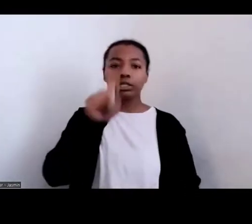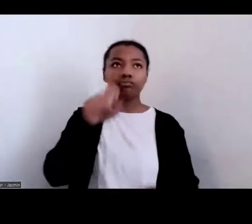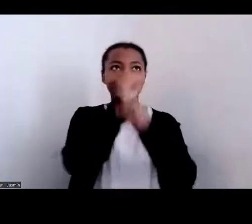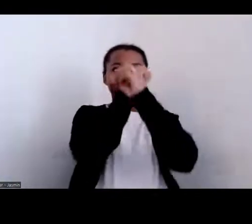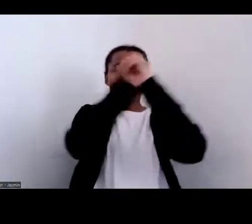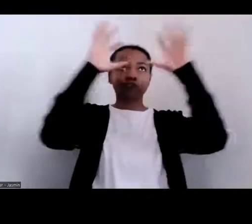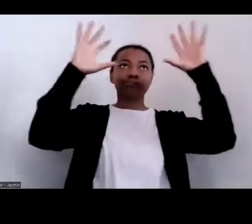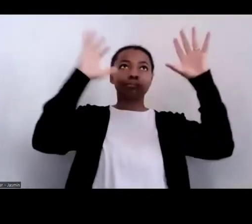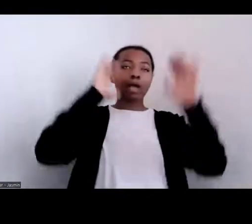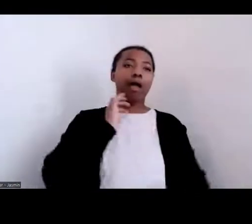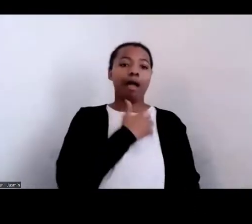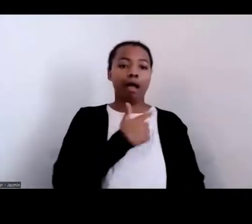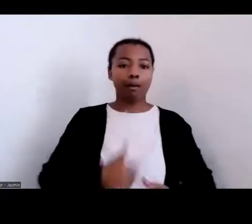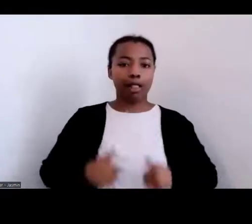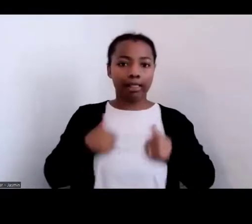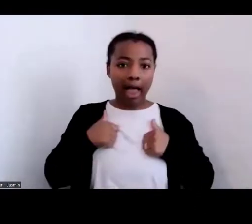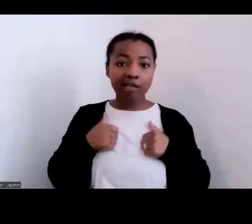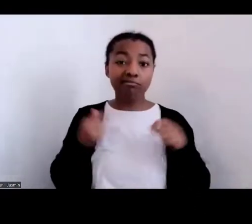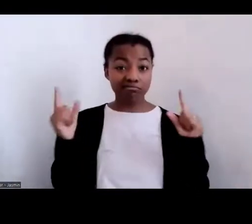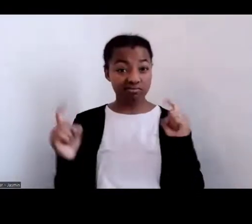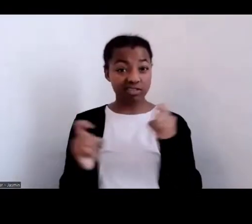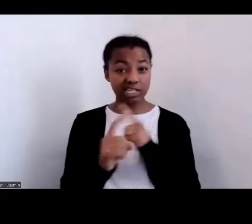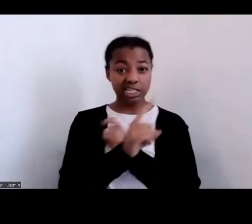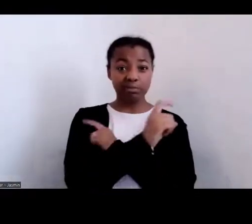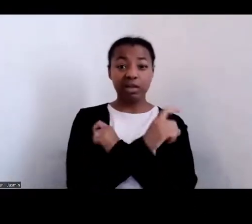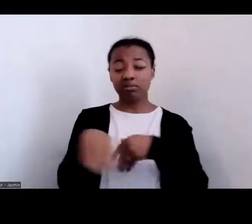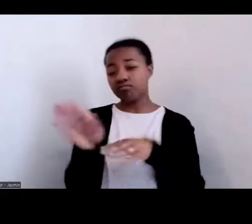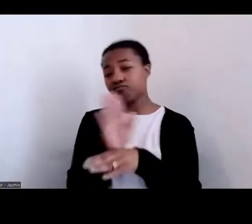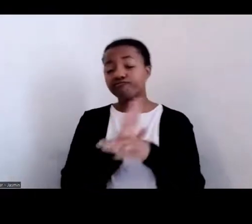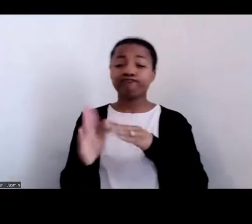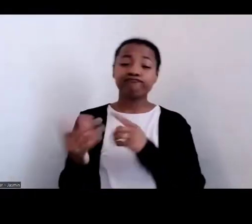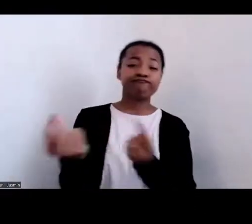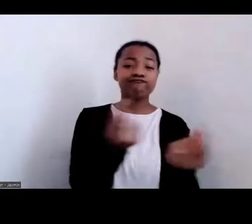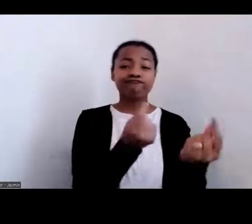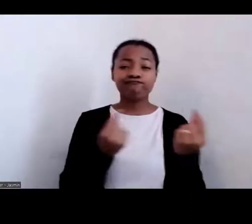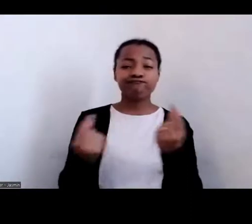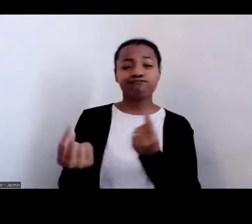how we move about our lives on a daily basis, it may not be